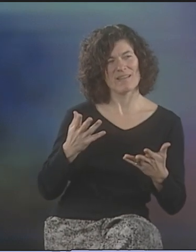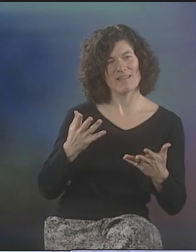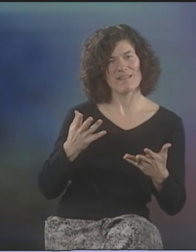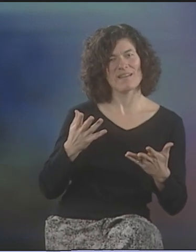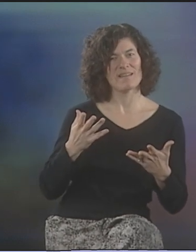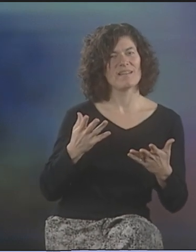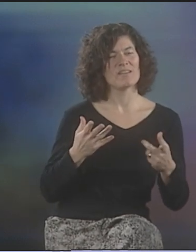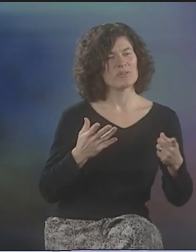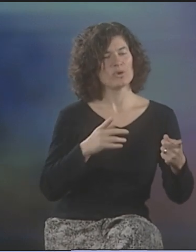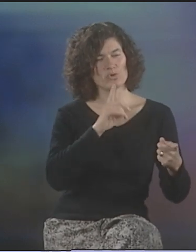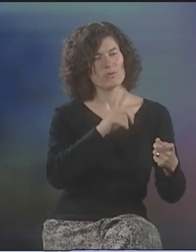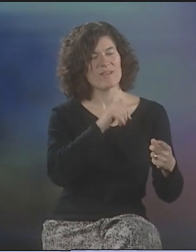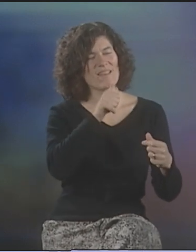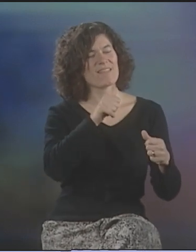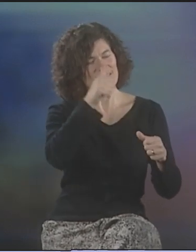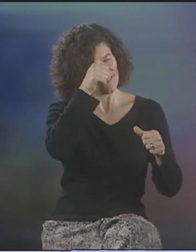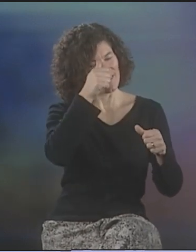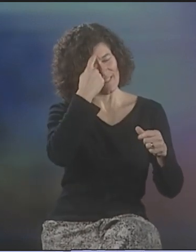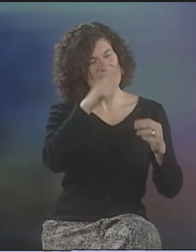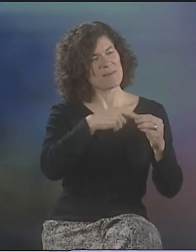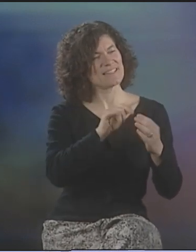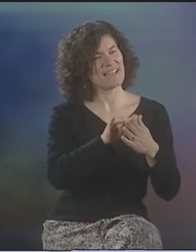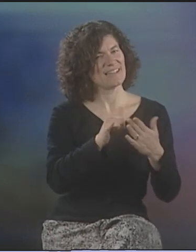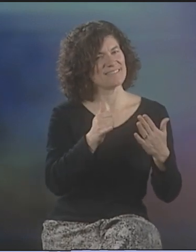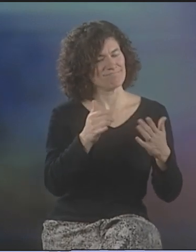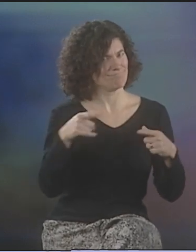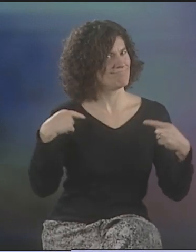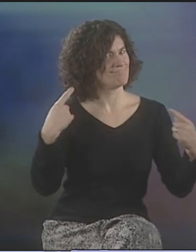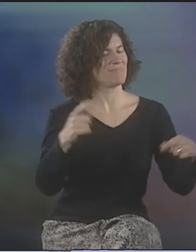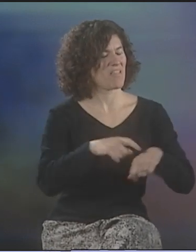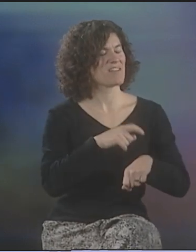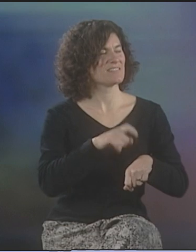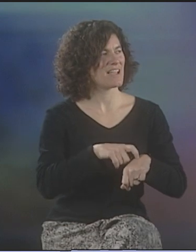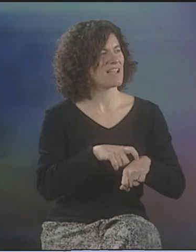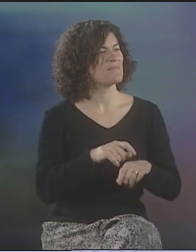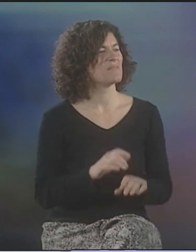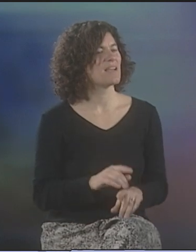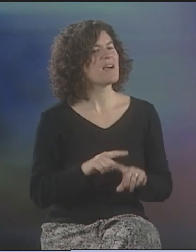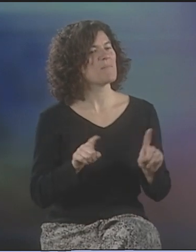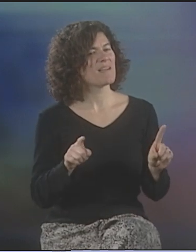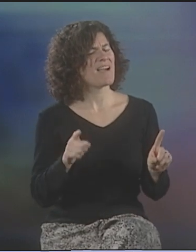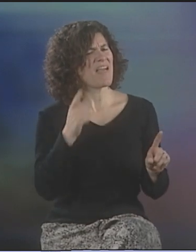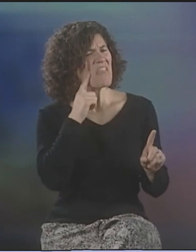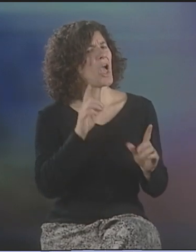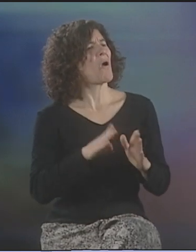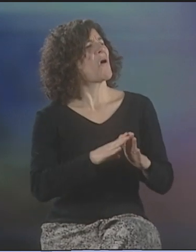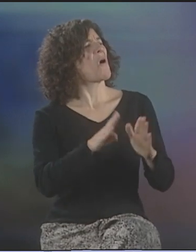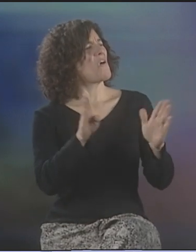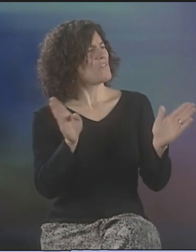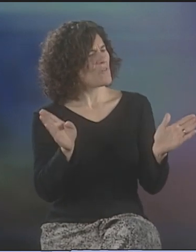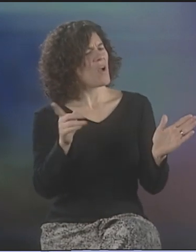SOMETIMES THE OTHER ONE WOULDN'T. SO, YOU COULDN'T ALWAYS ASSUME THAT YOU WOULD BE